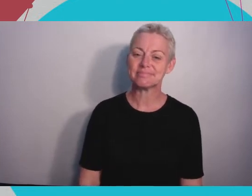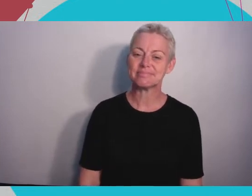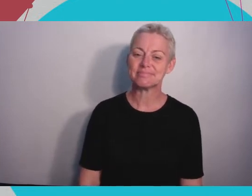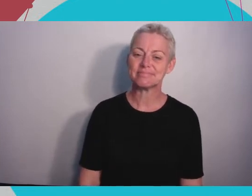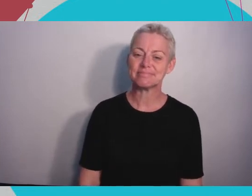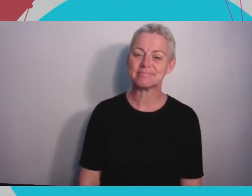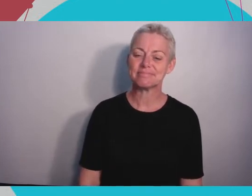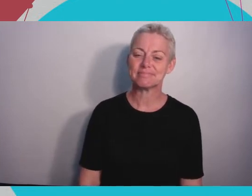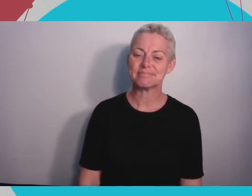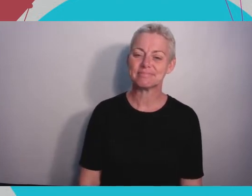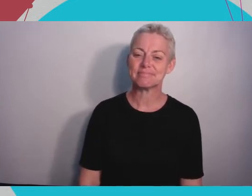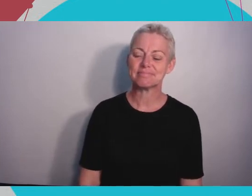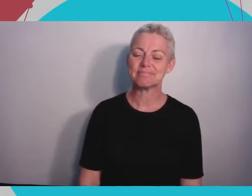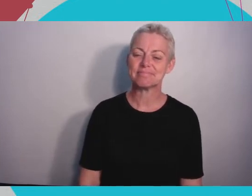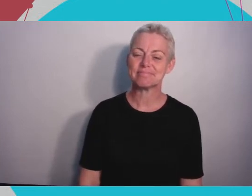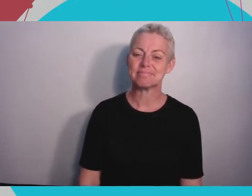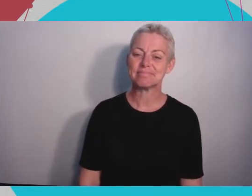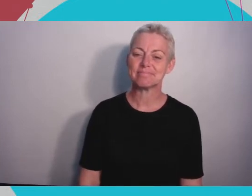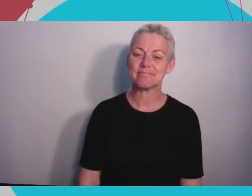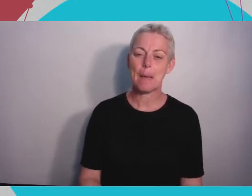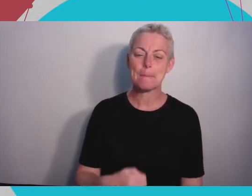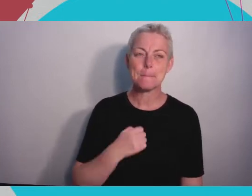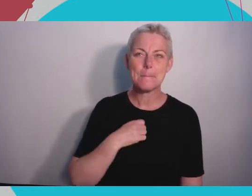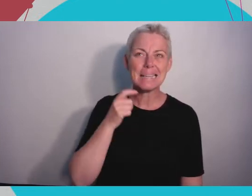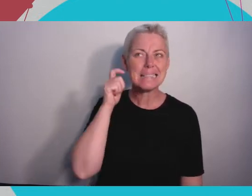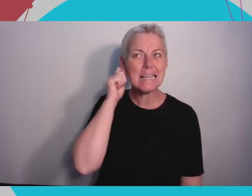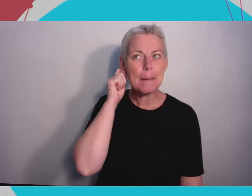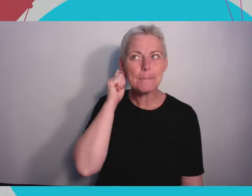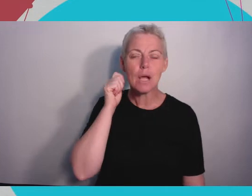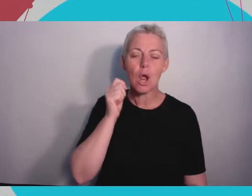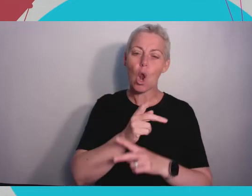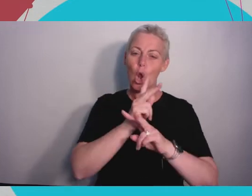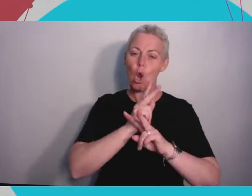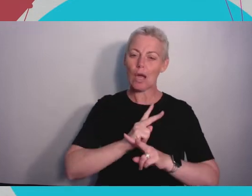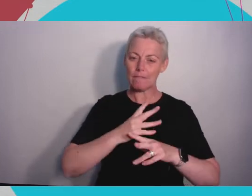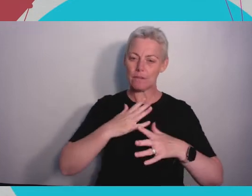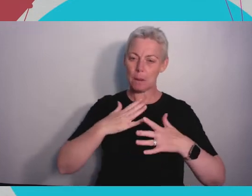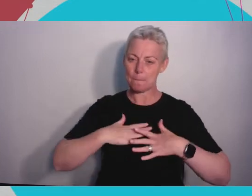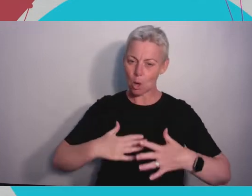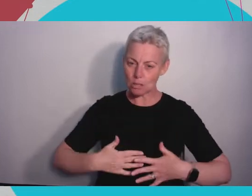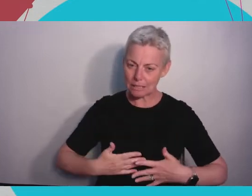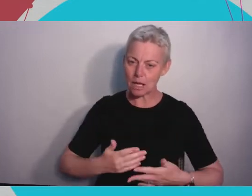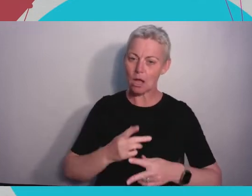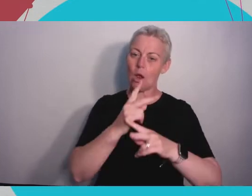is actually to look after your your body and your health and your mind. I think you can